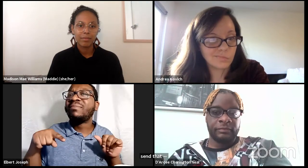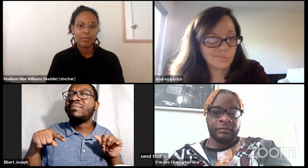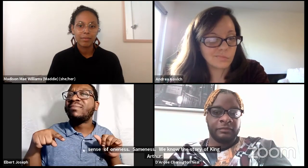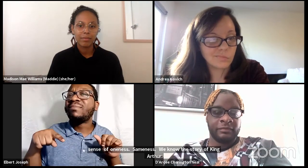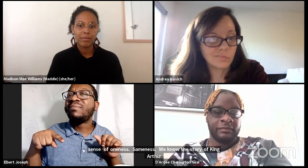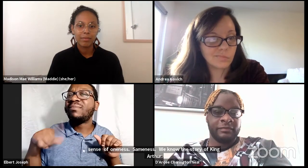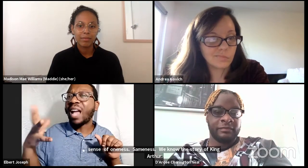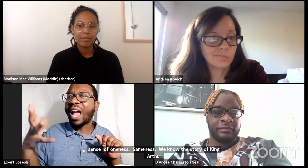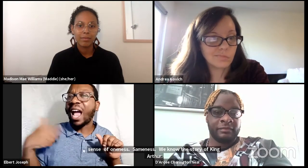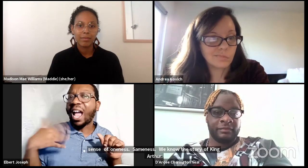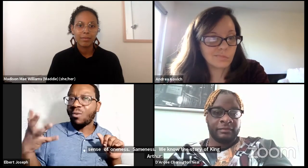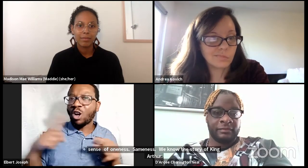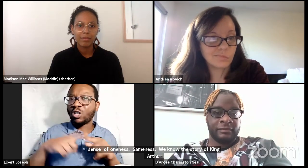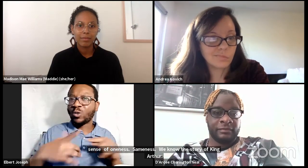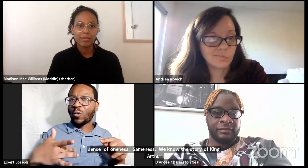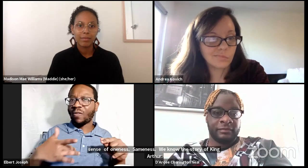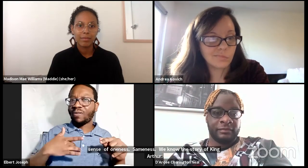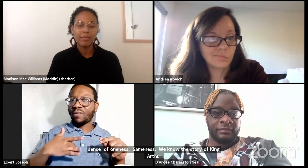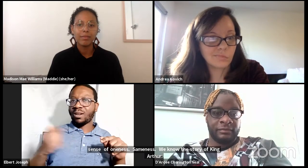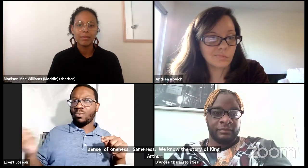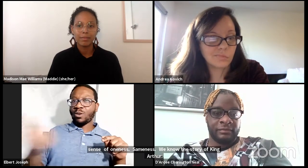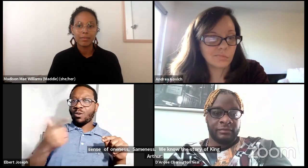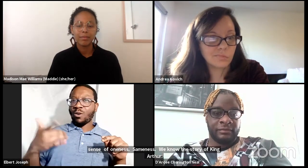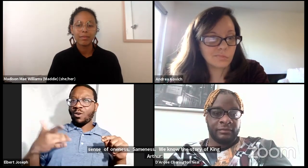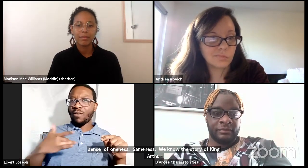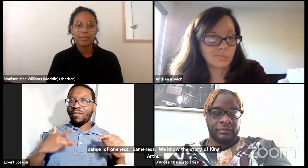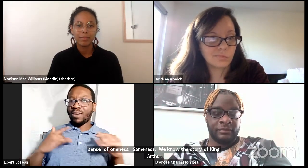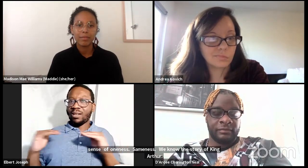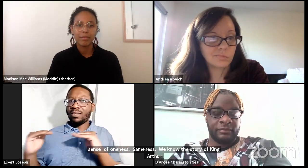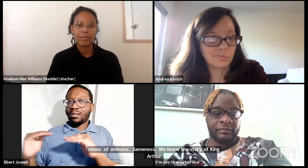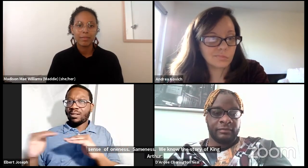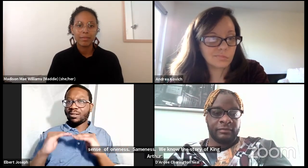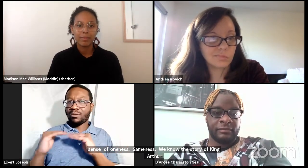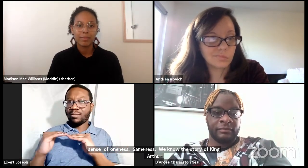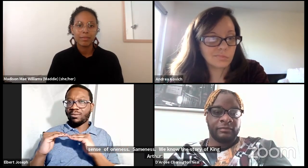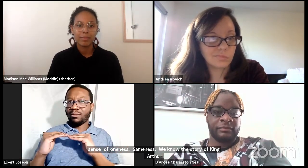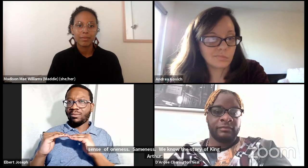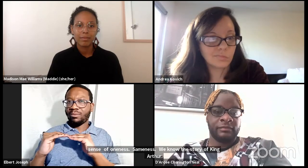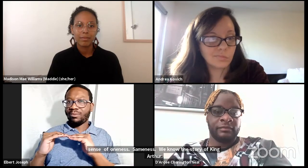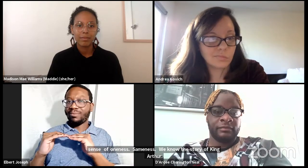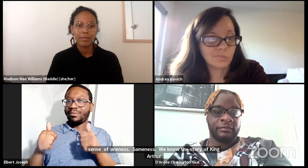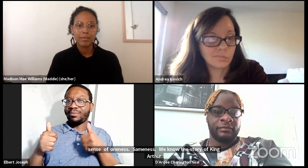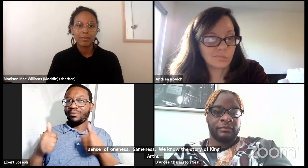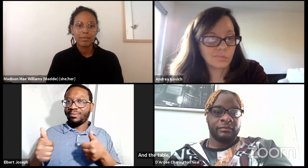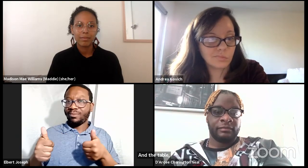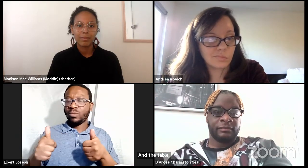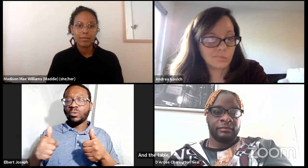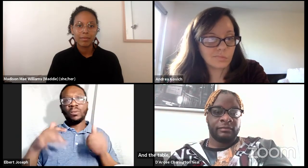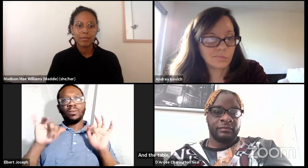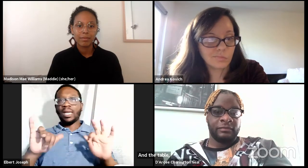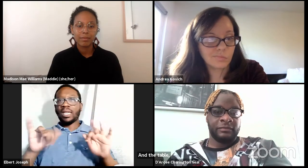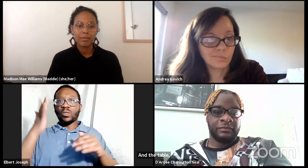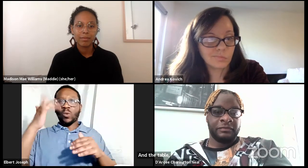And everyone at that table is the same. And I want to have King Arthur and the round table.